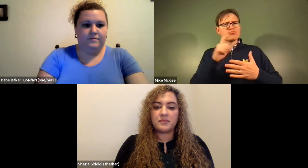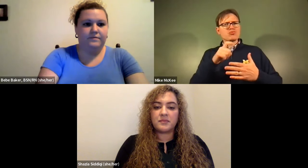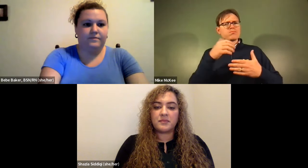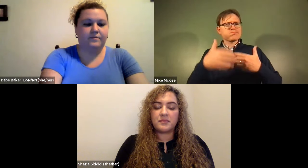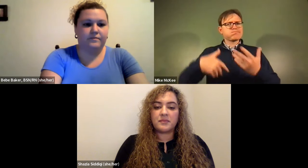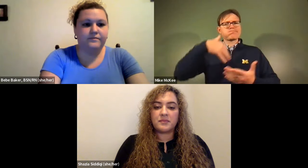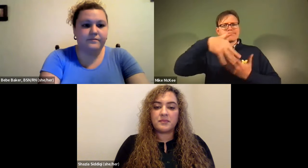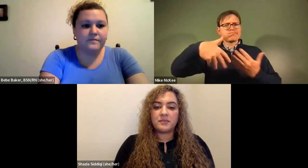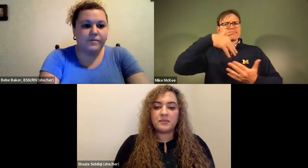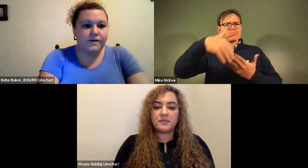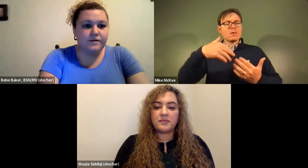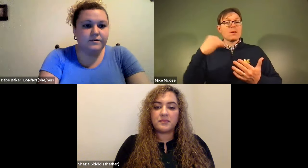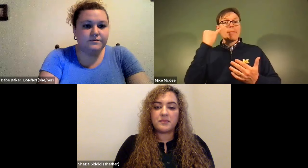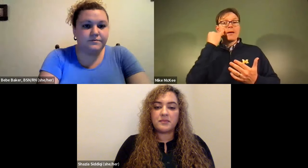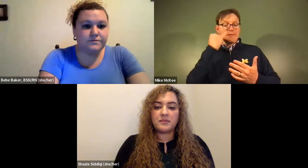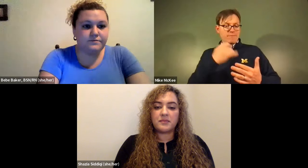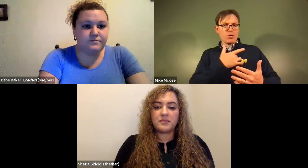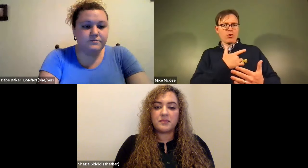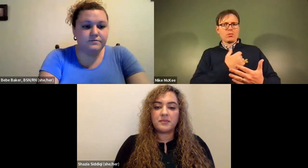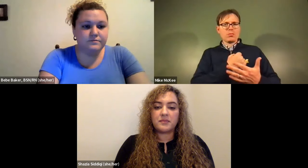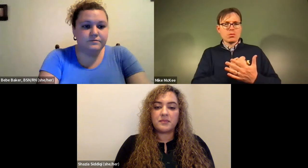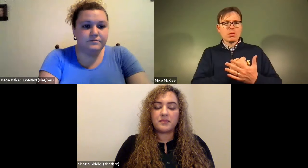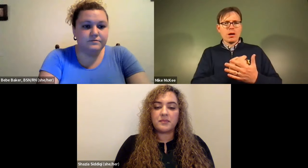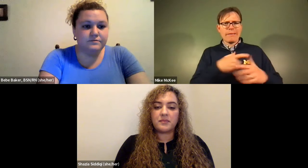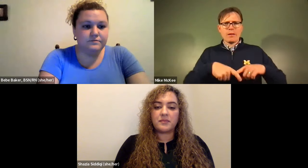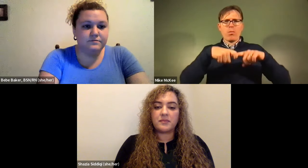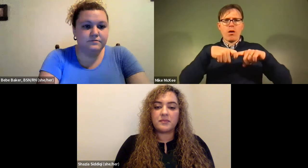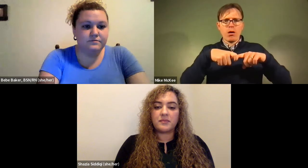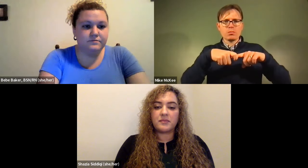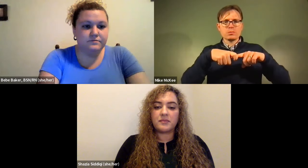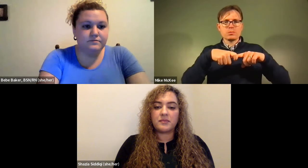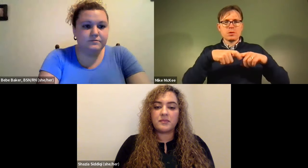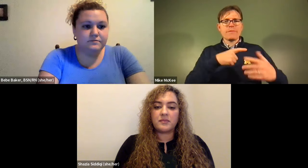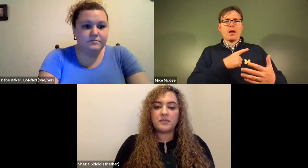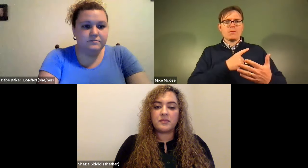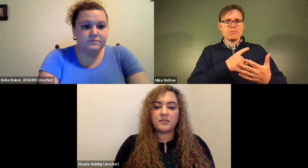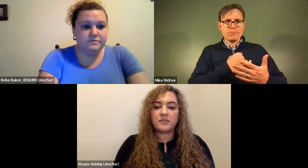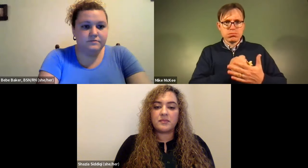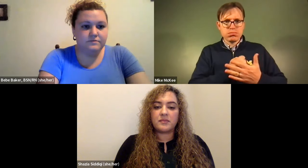James Cech: As the heart is pumping blood should be circulate circulating freely throughout the body, but if they get it's.